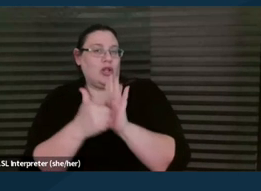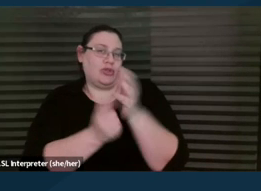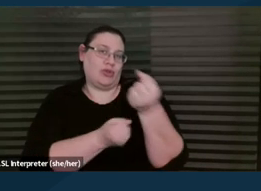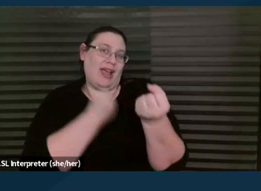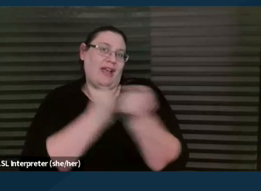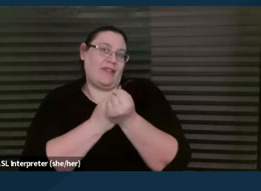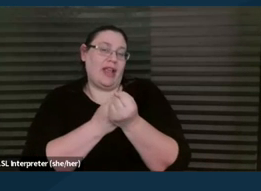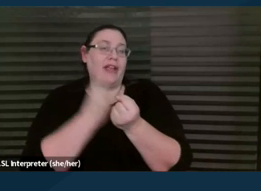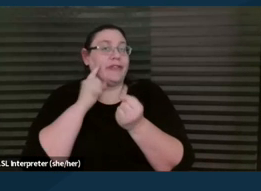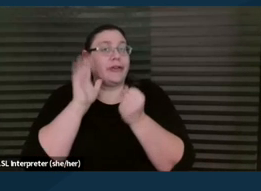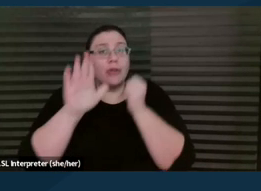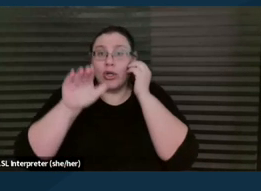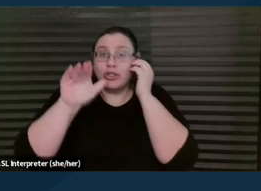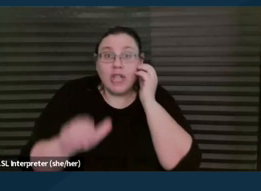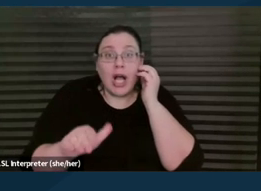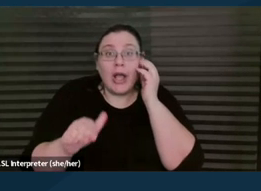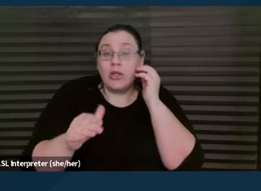or if you're a young person on behalf of yourself.